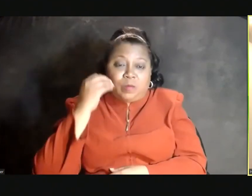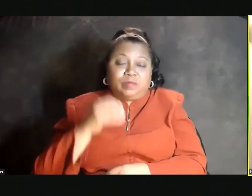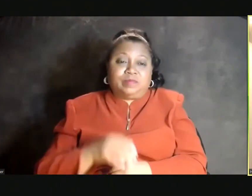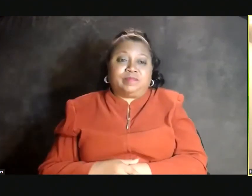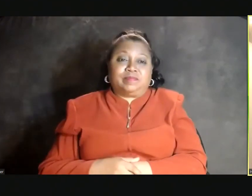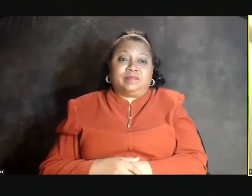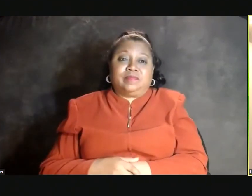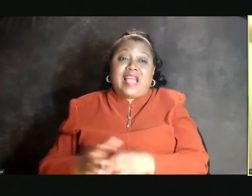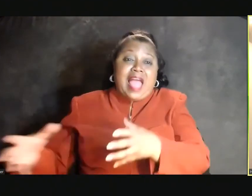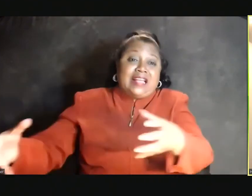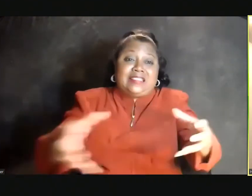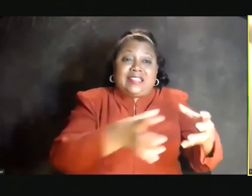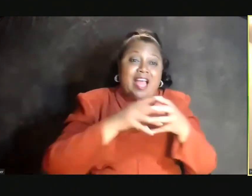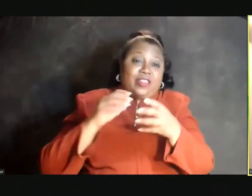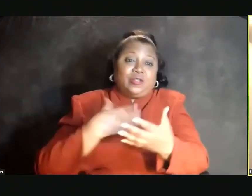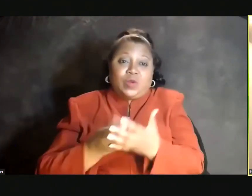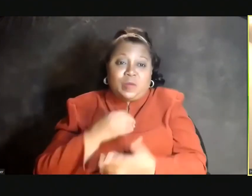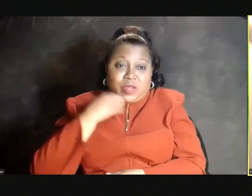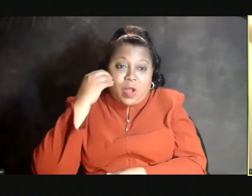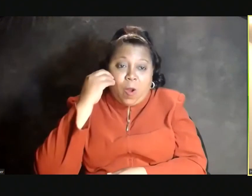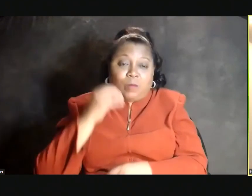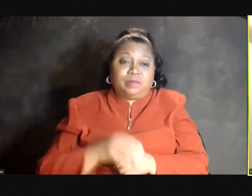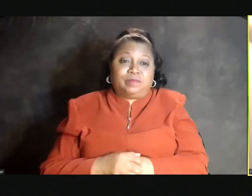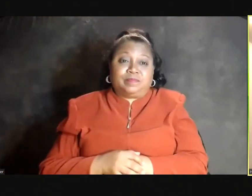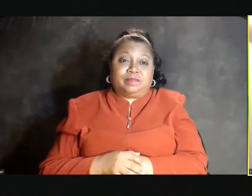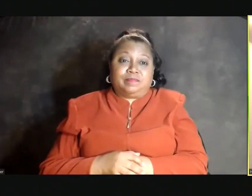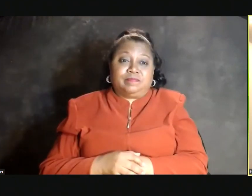(SINGING) Then together we'll be home. (SINGING) We can't cry no more.